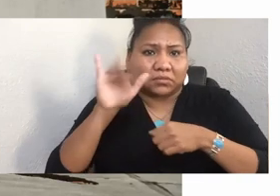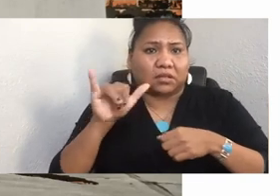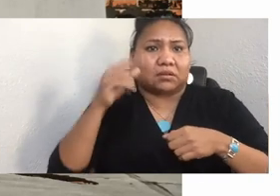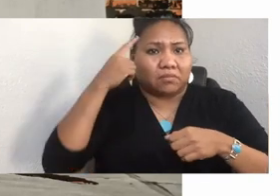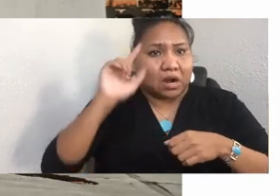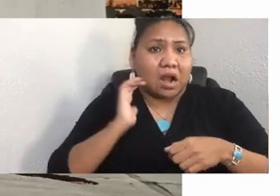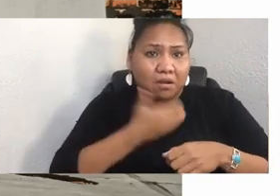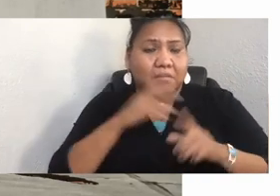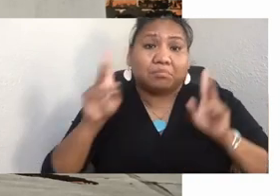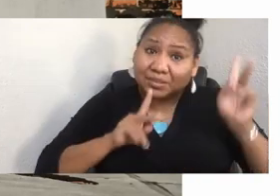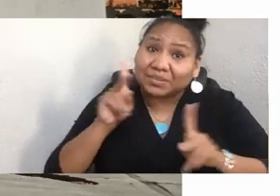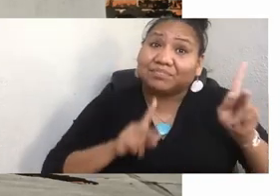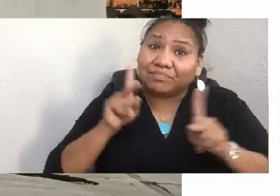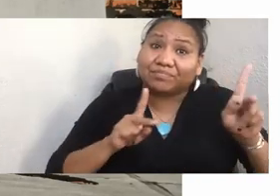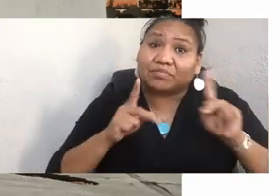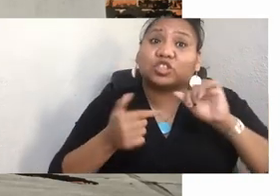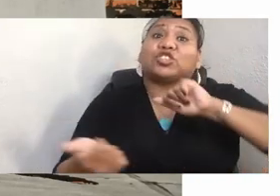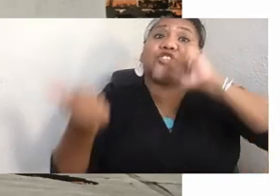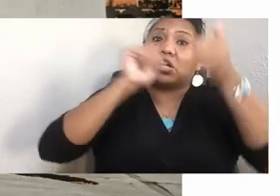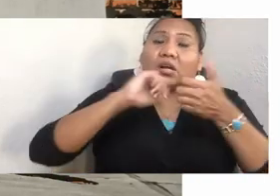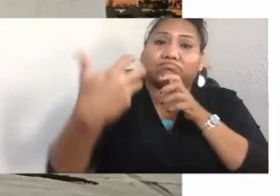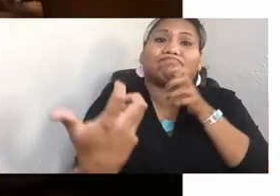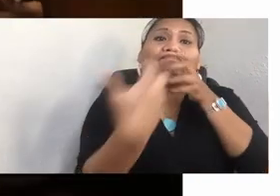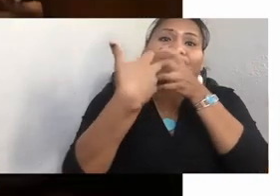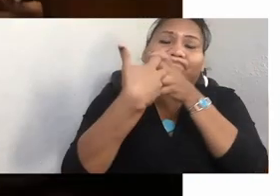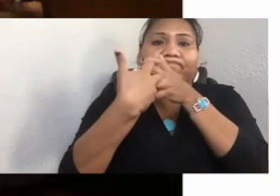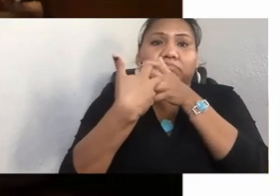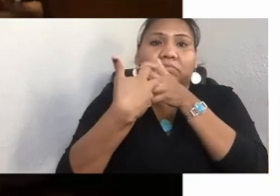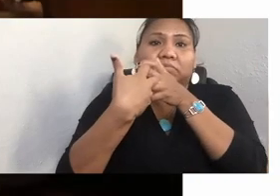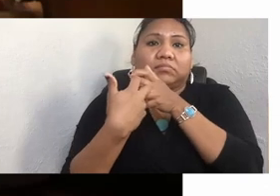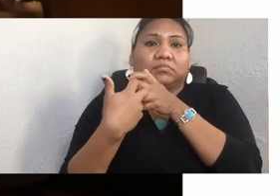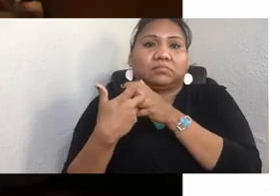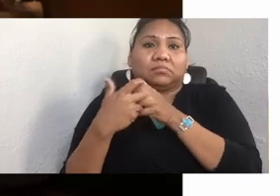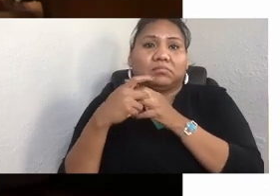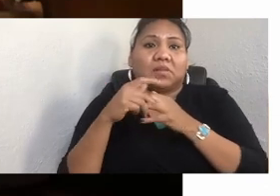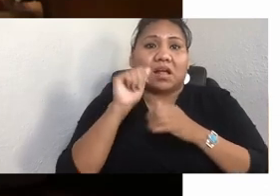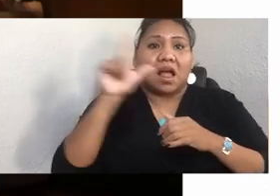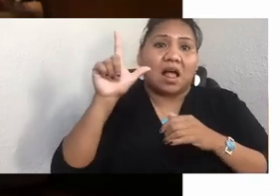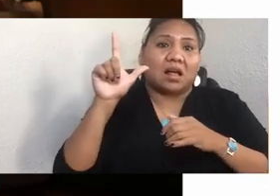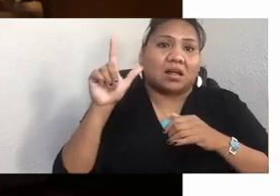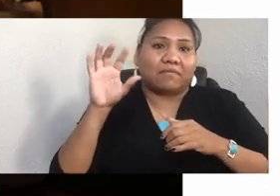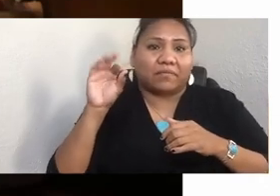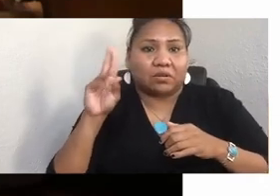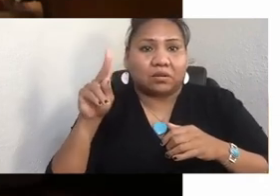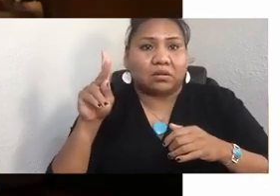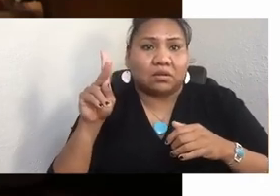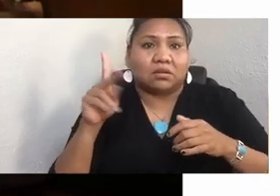We've adapted. L Frank told me that it all comes back to, how do we remember the people?